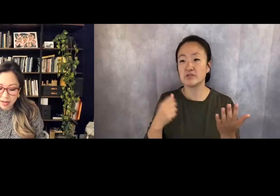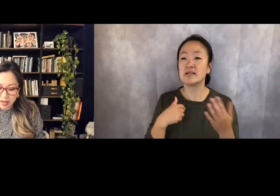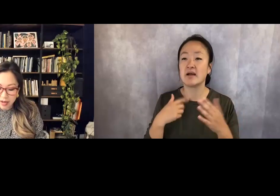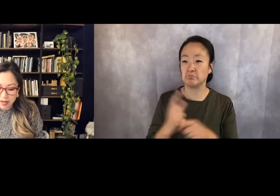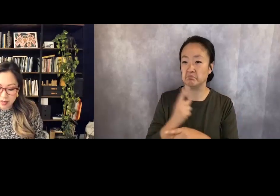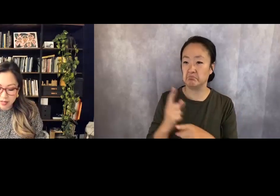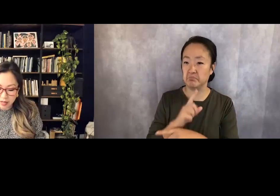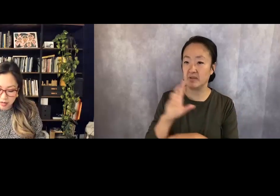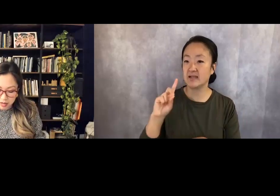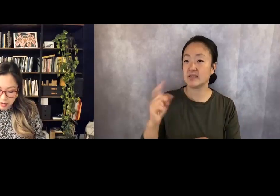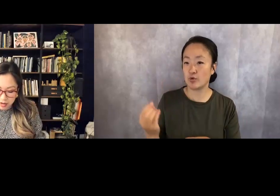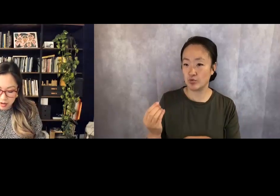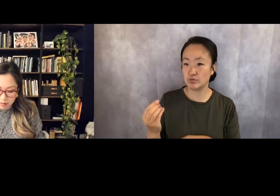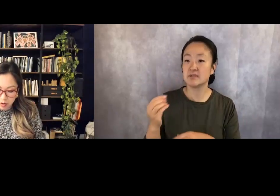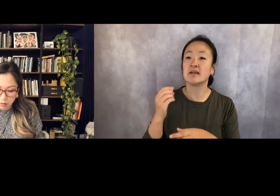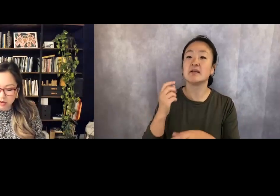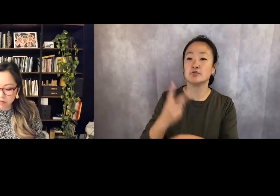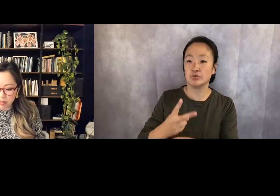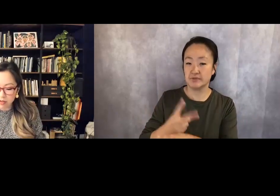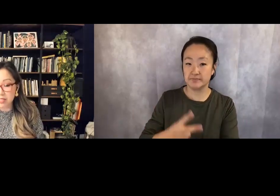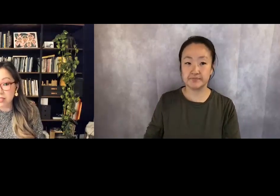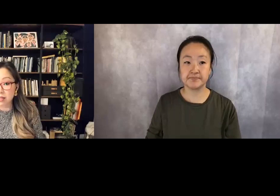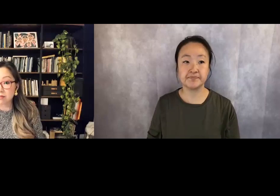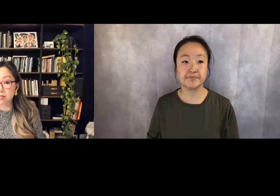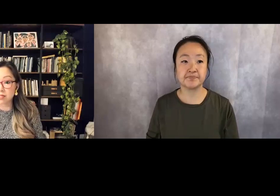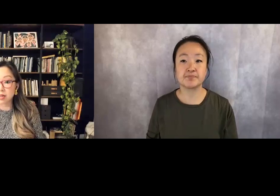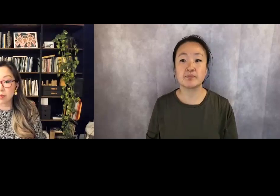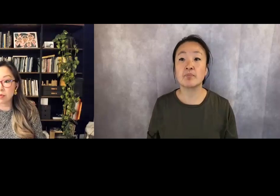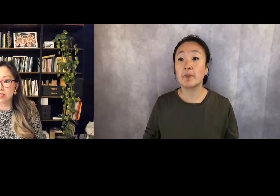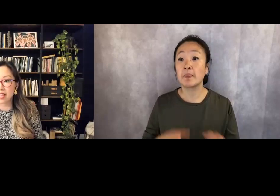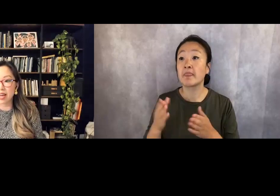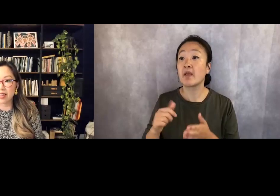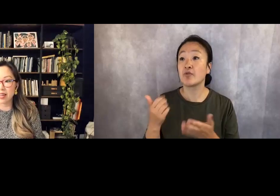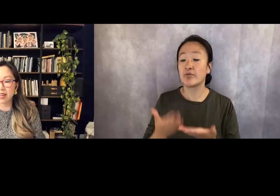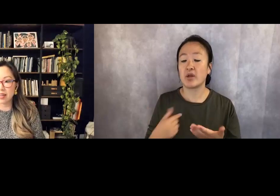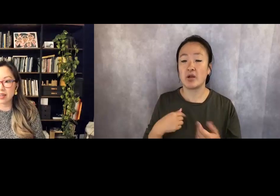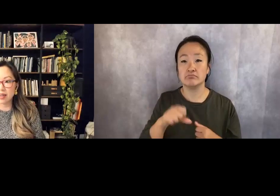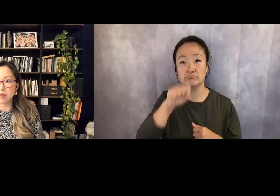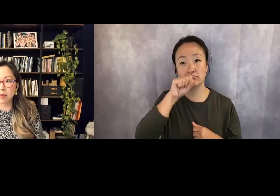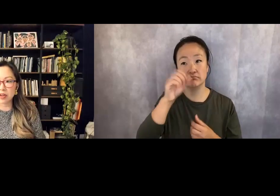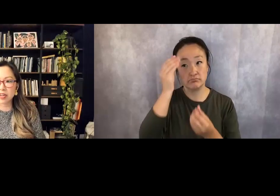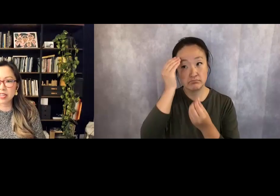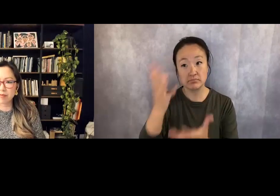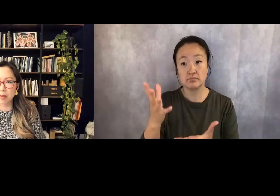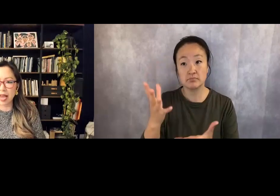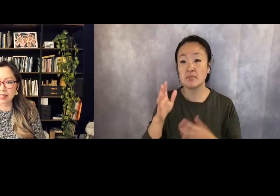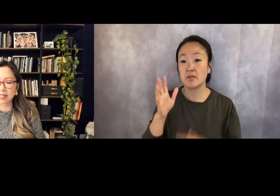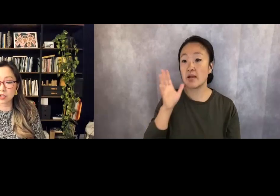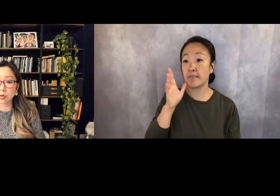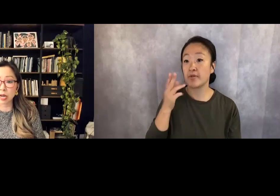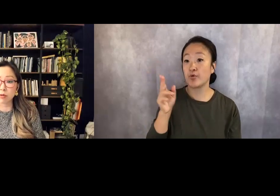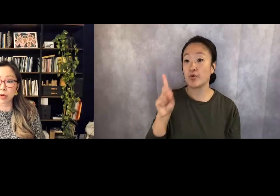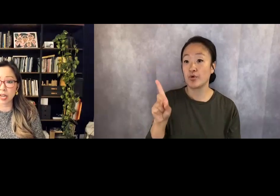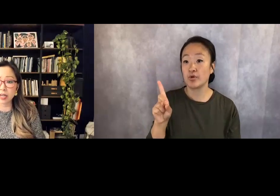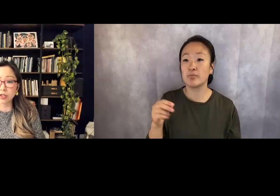One of the other things I love to tell people is that motherhood gave me access to my rage.